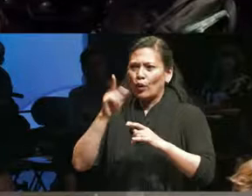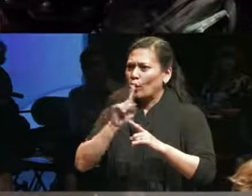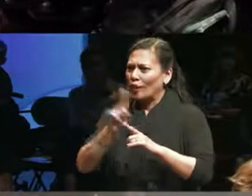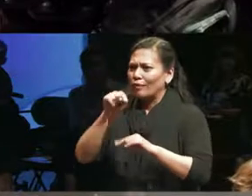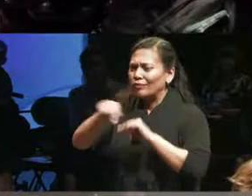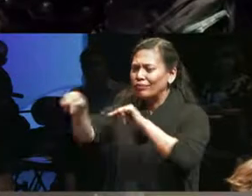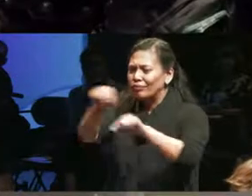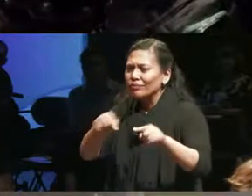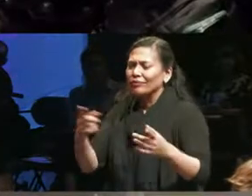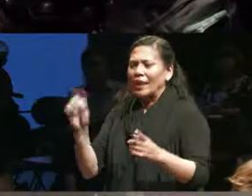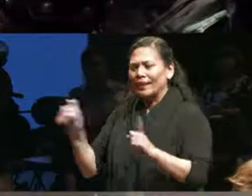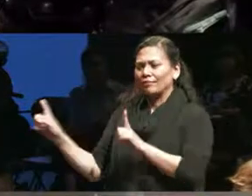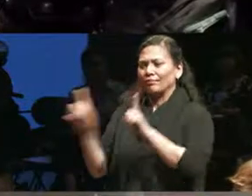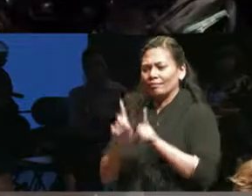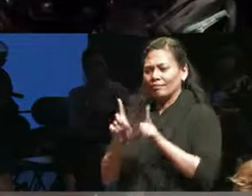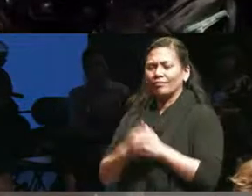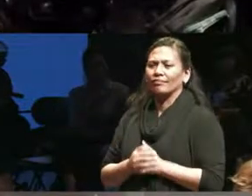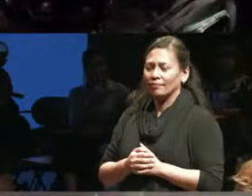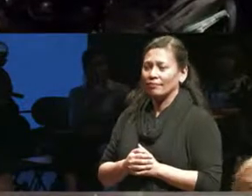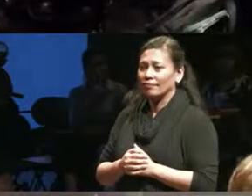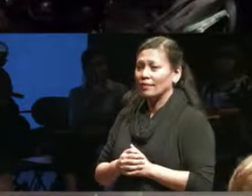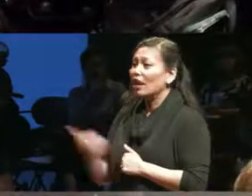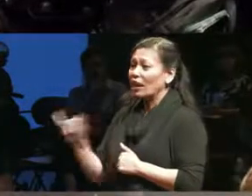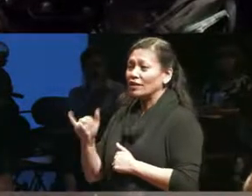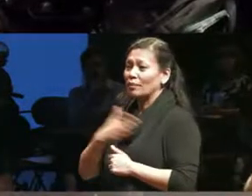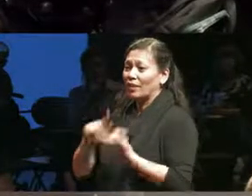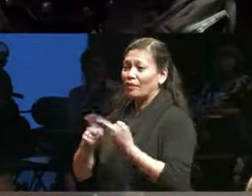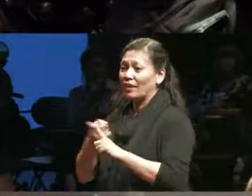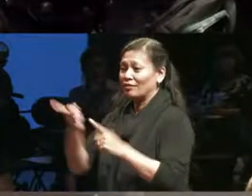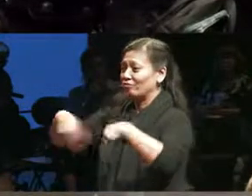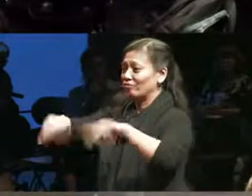my um my friends who are deaf would agree that that you know they would need